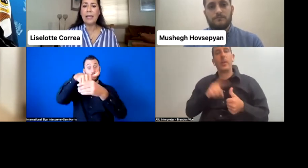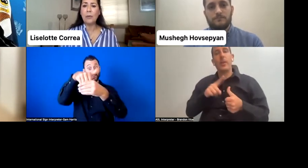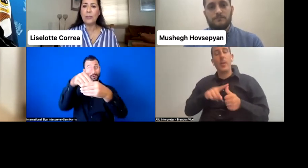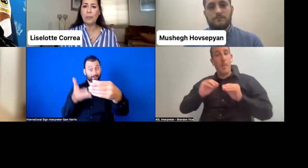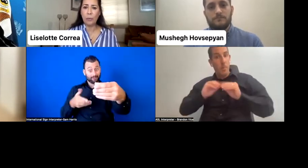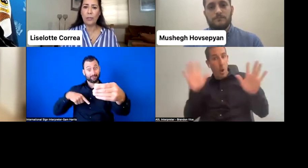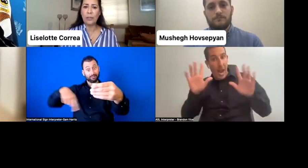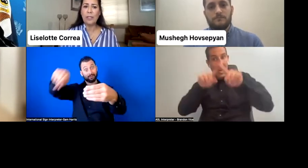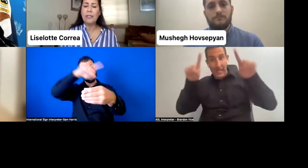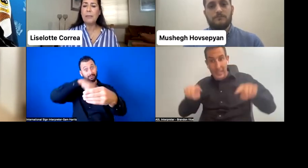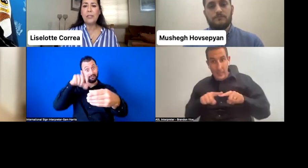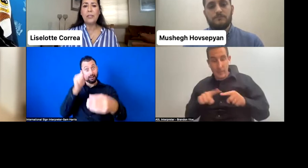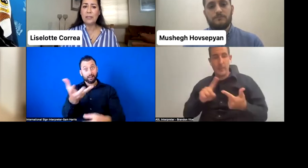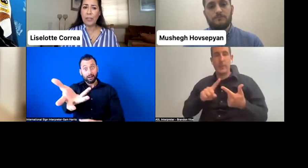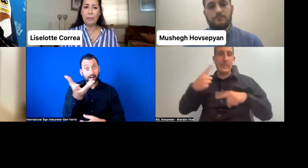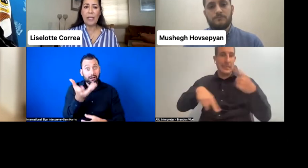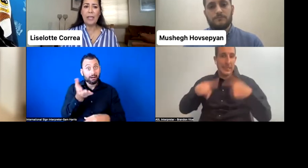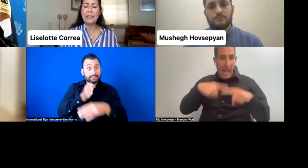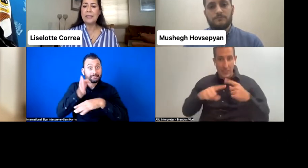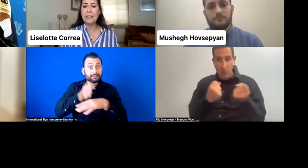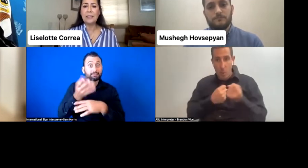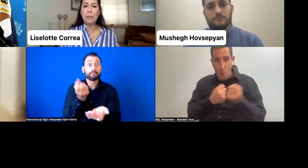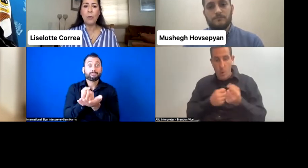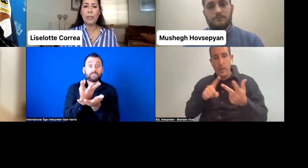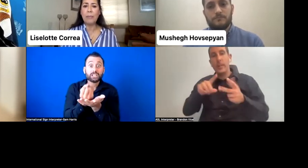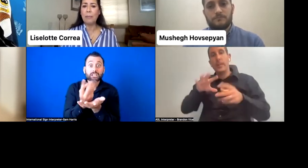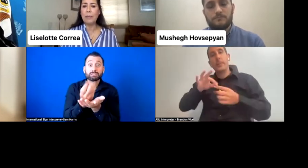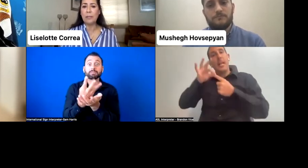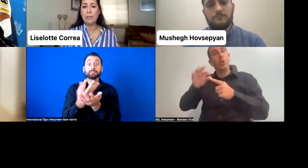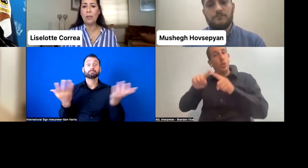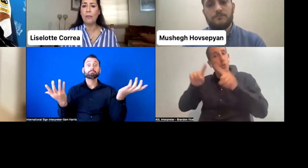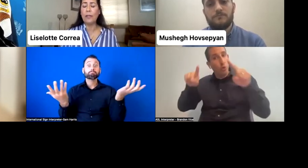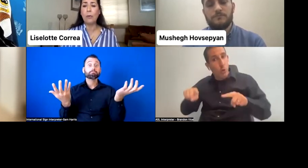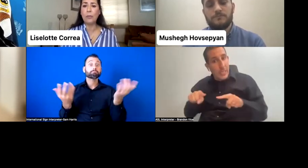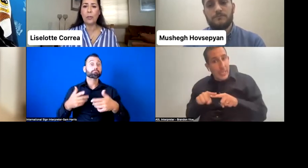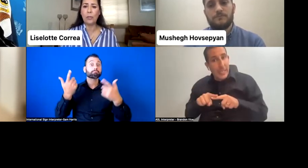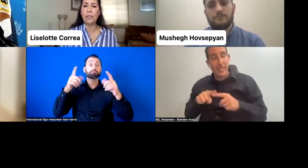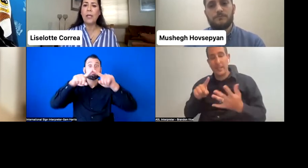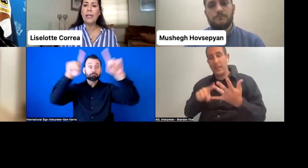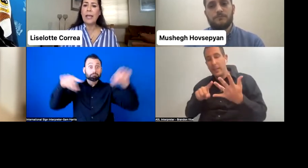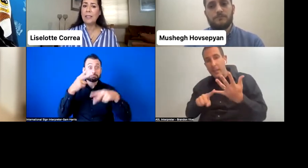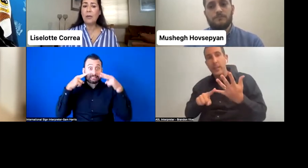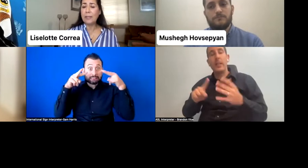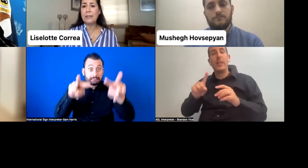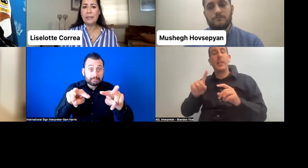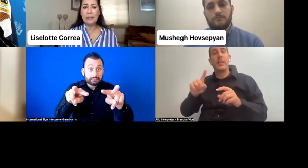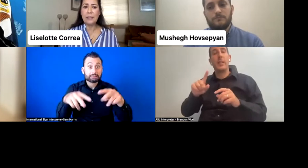language support, spatial screen, assistance in voting by persons of their own choice, guide dog assistance,